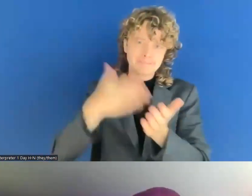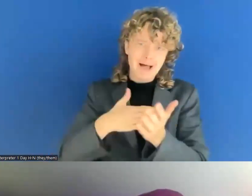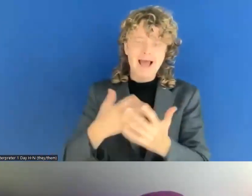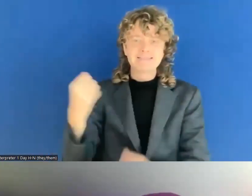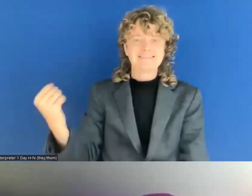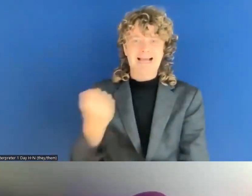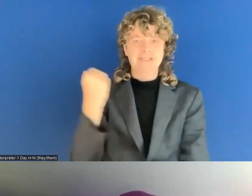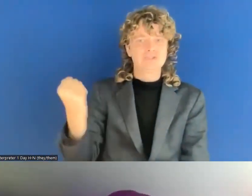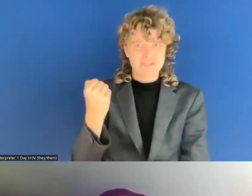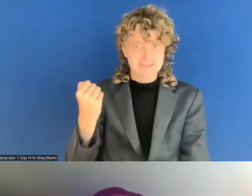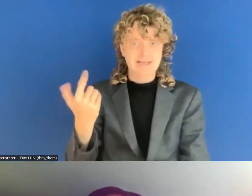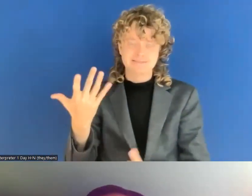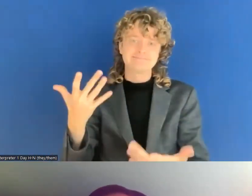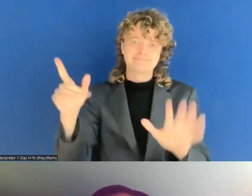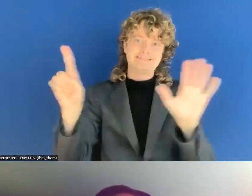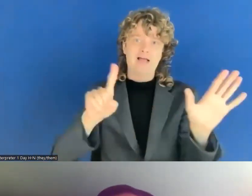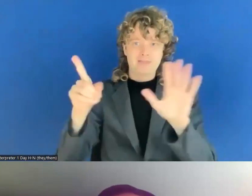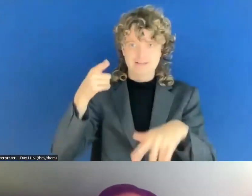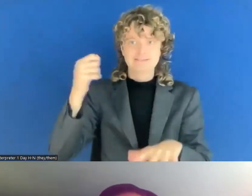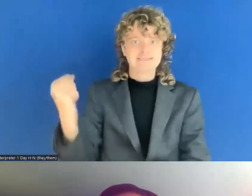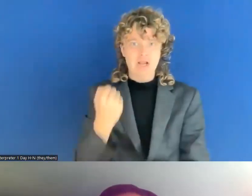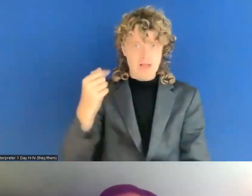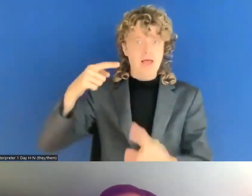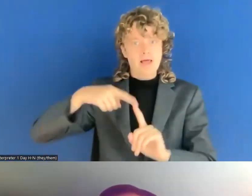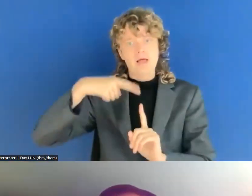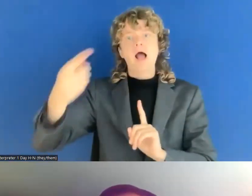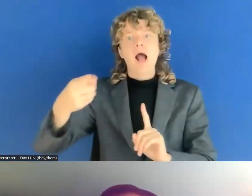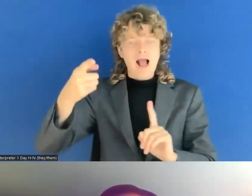hope that we can do that then, a face-to-face meeting so we can celebrate with cake or champagne